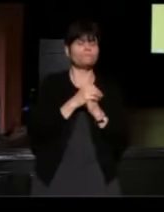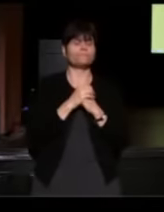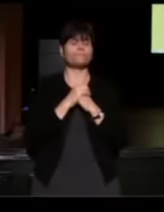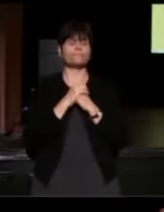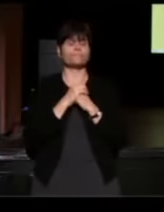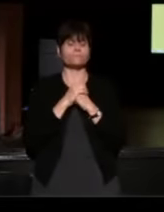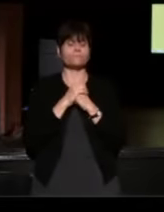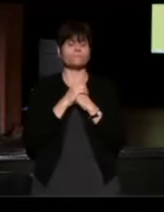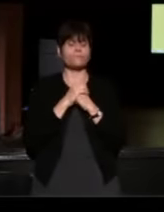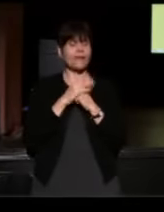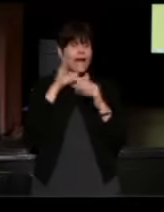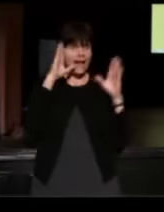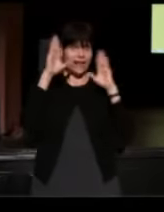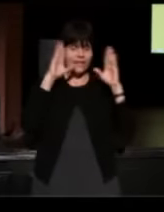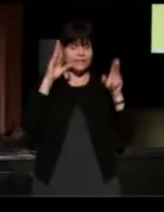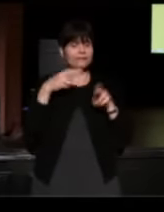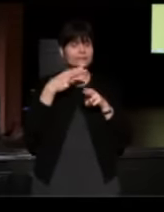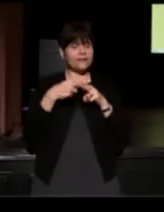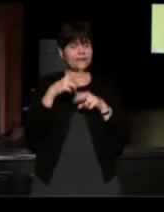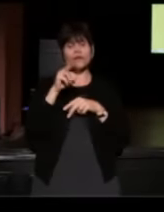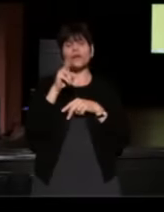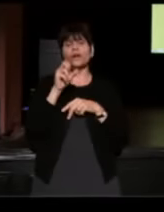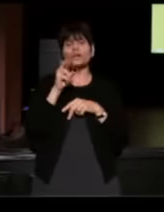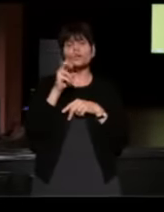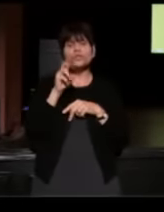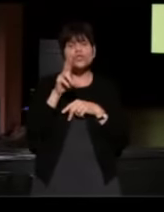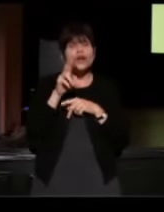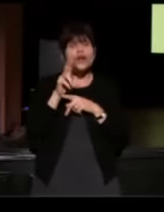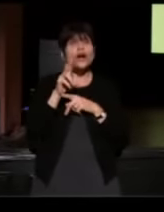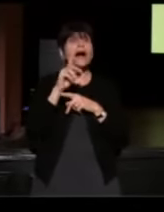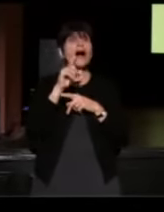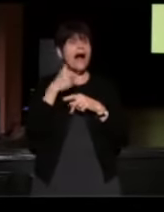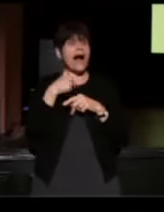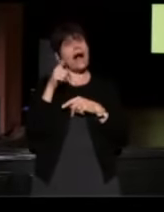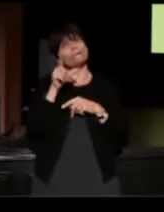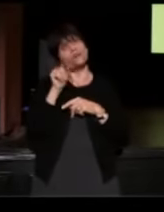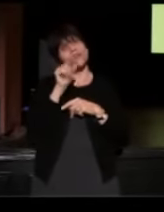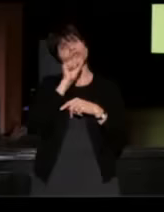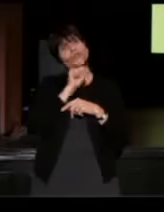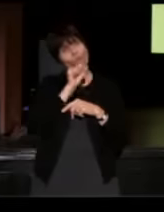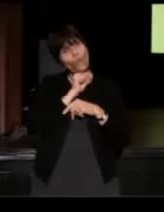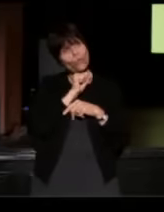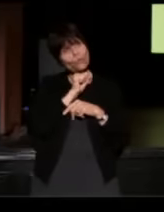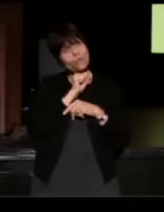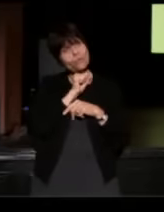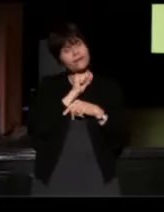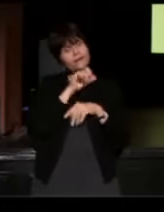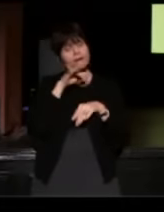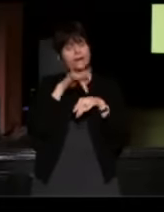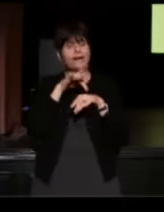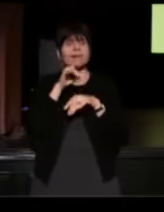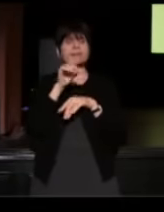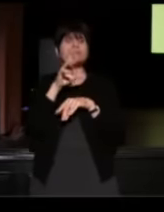Hey, hello. My name is Yusor Abu-Salha, I am twenty years old, we are in Durham, North Carolina